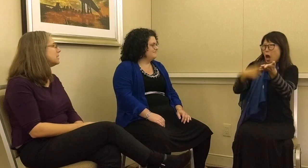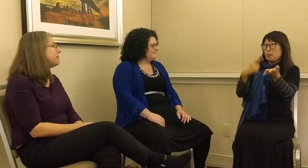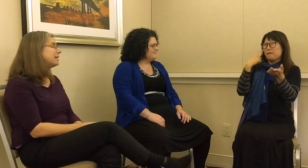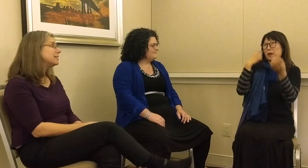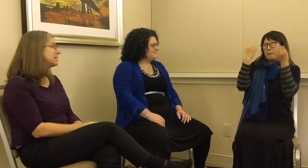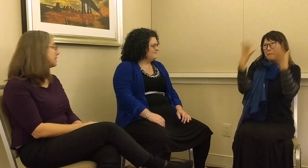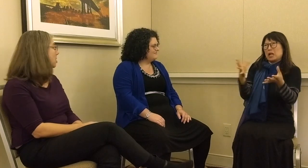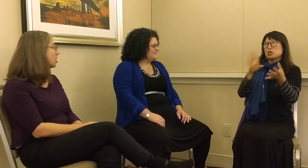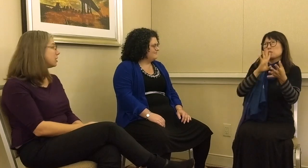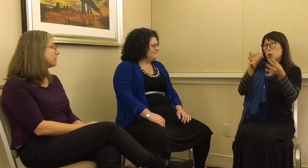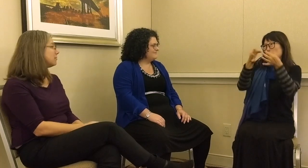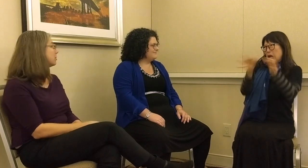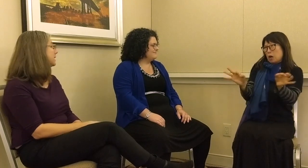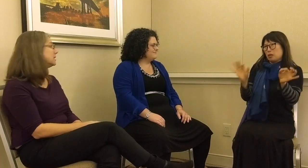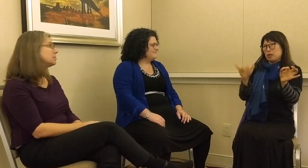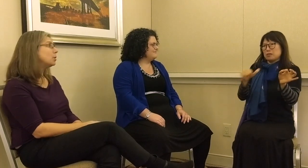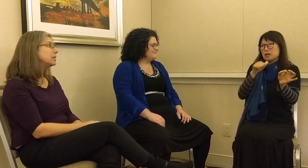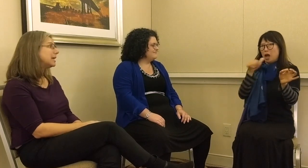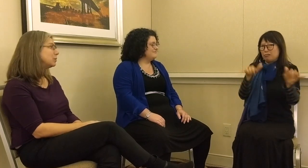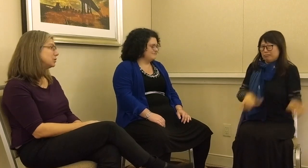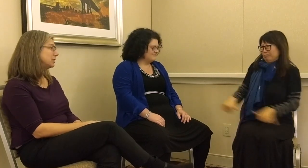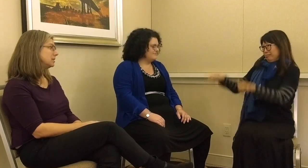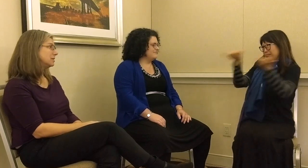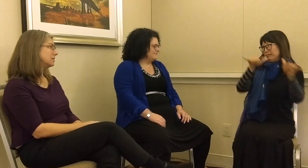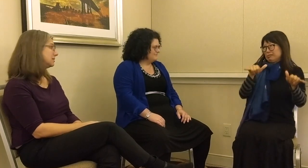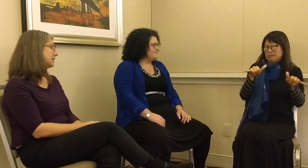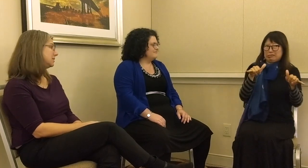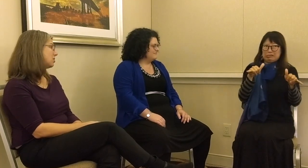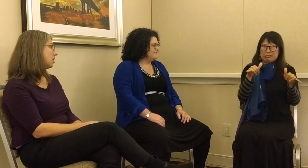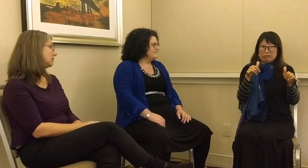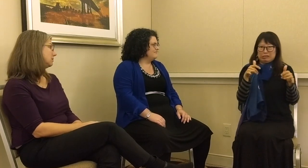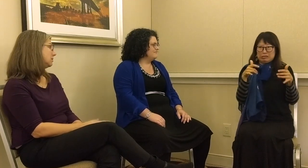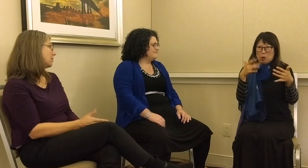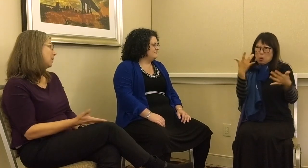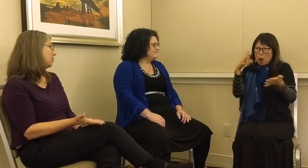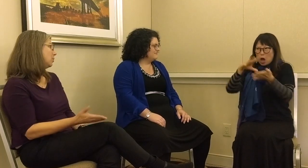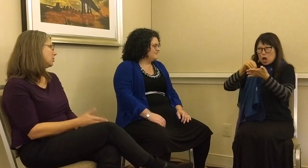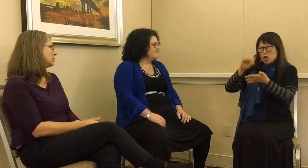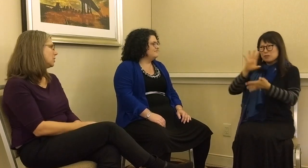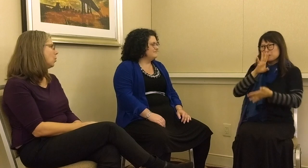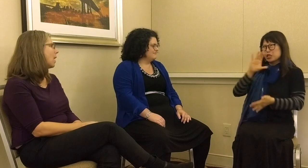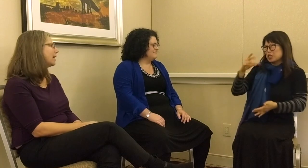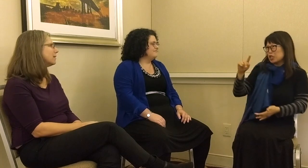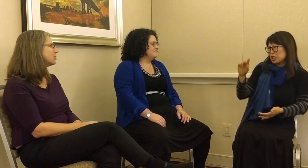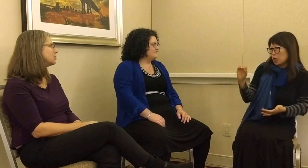You can make the same argument for many spoken languages that are not around the world. Why